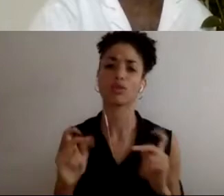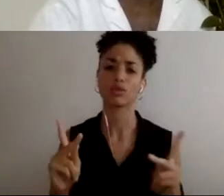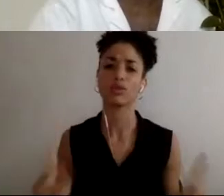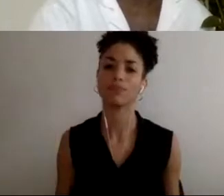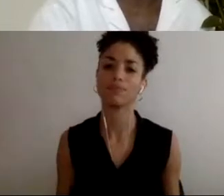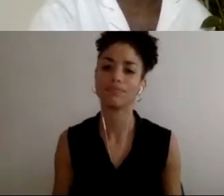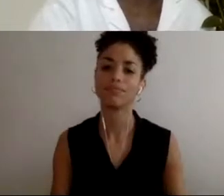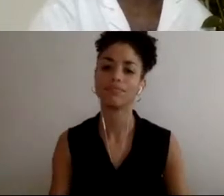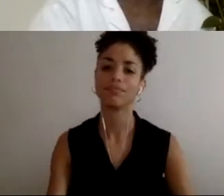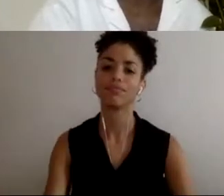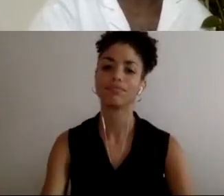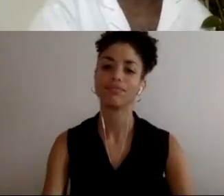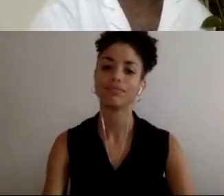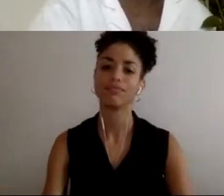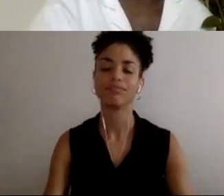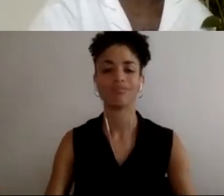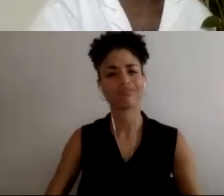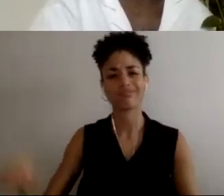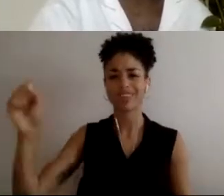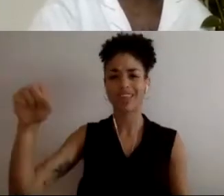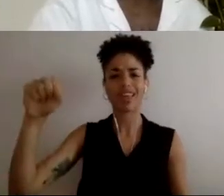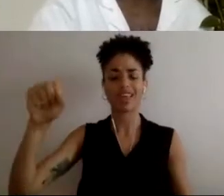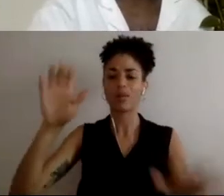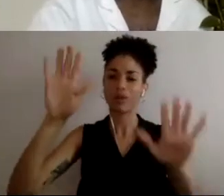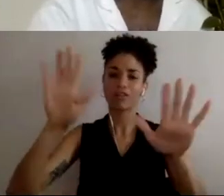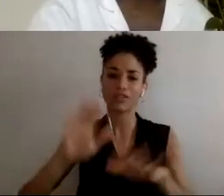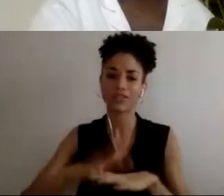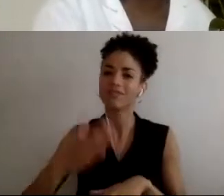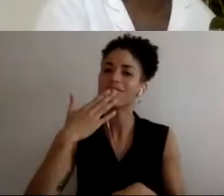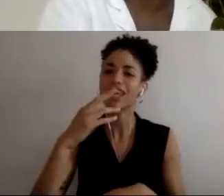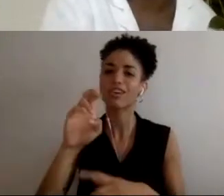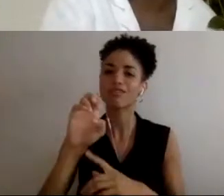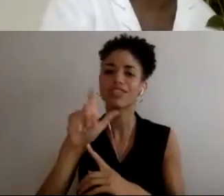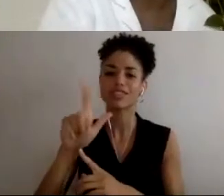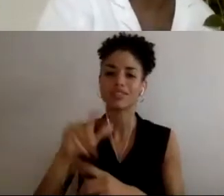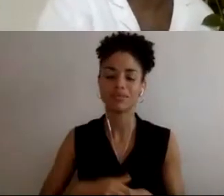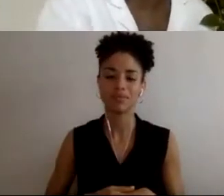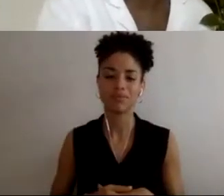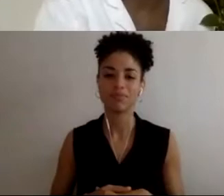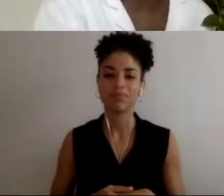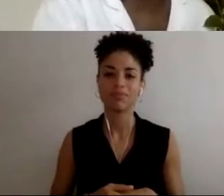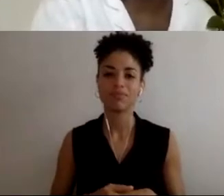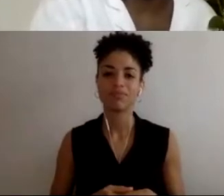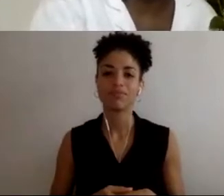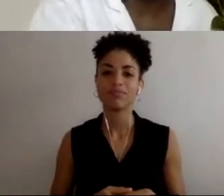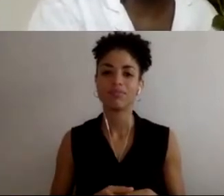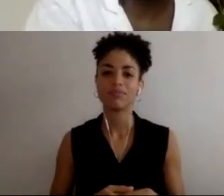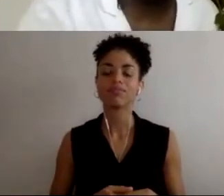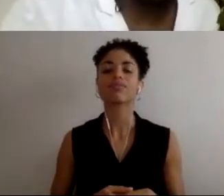Yeah wonderful. Thank You Russell. And I think it's really important, you know, you're talking about